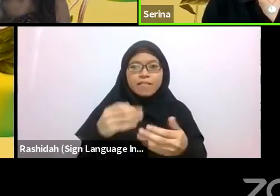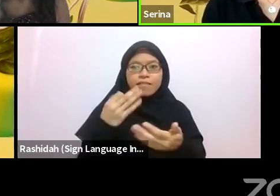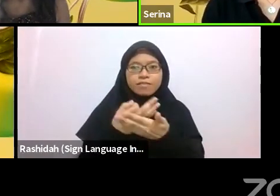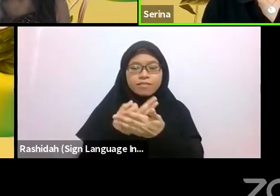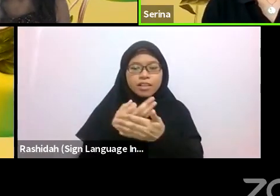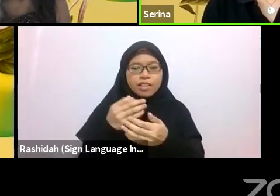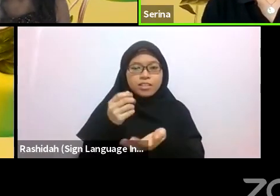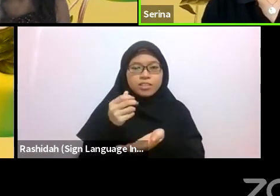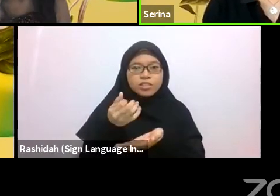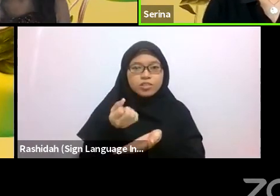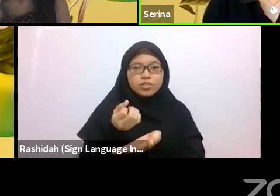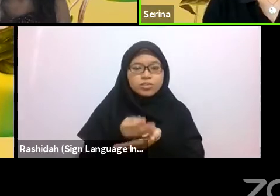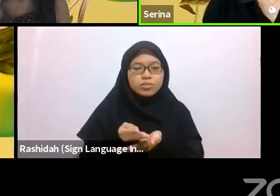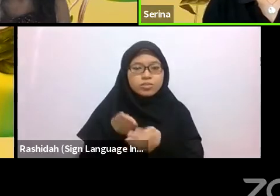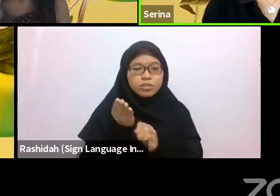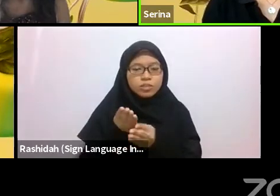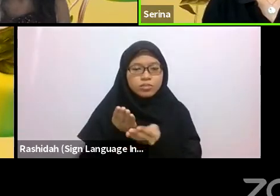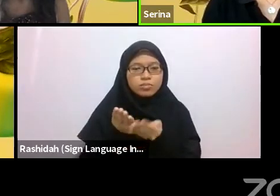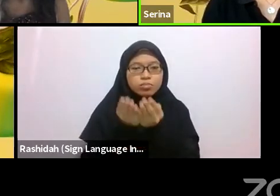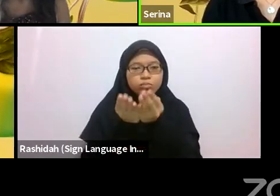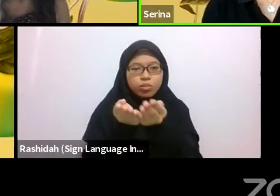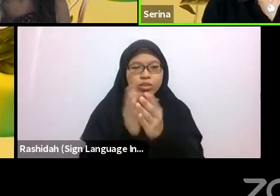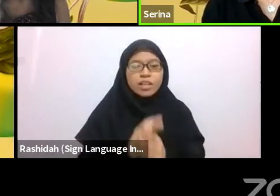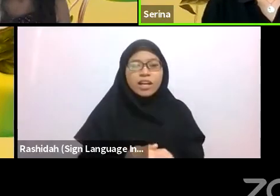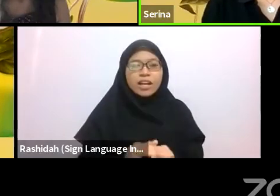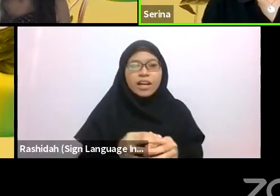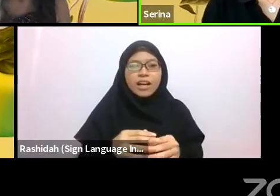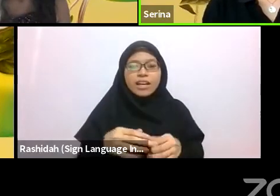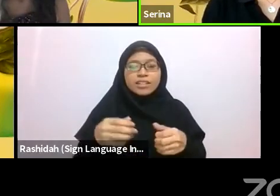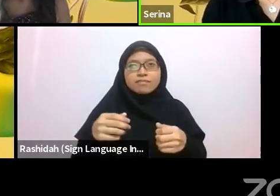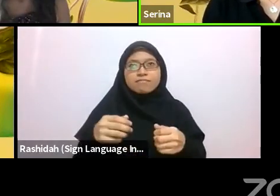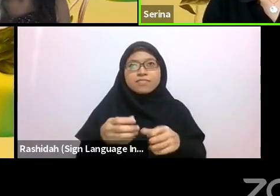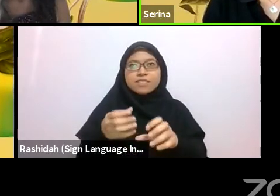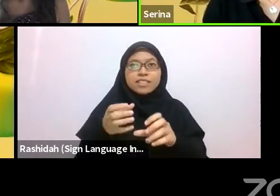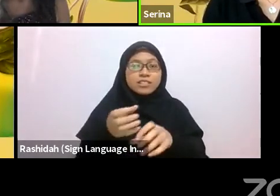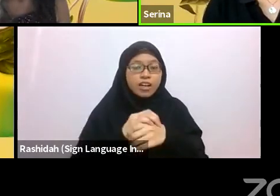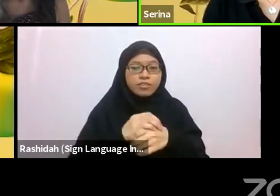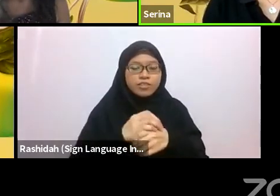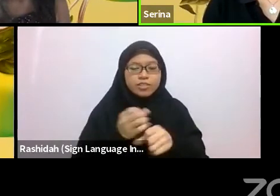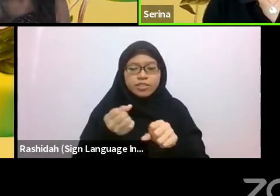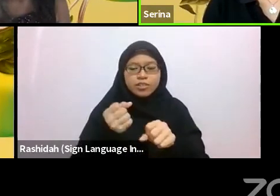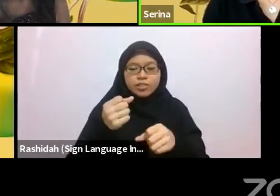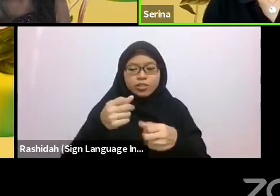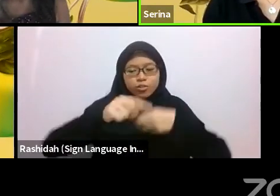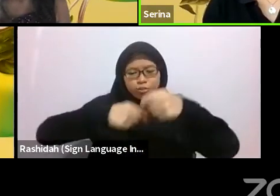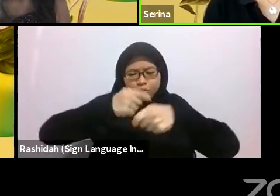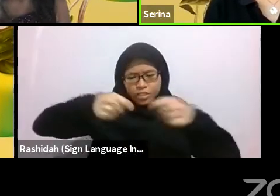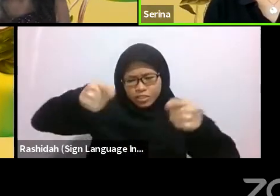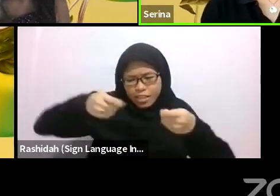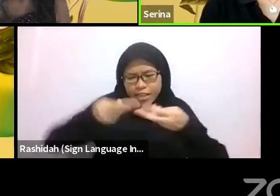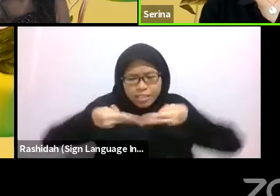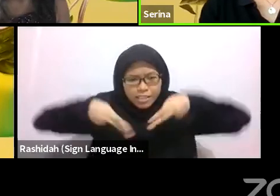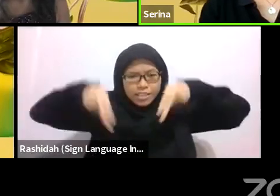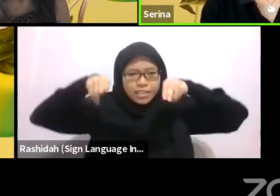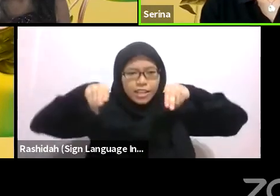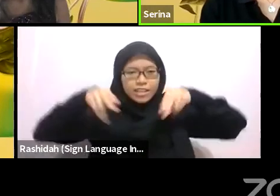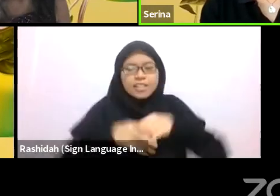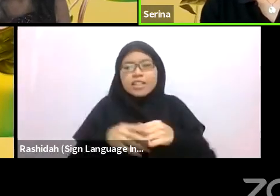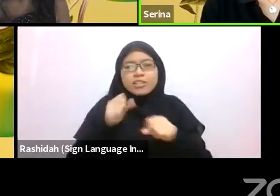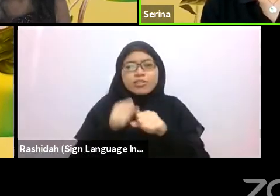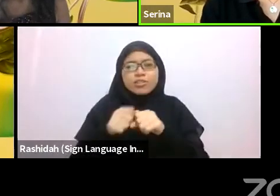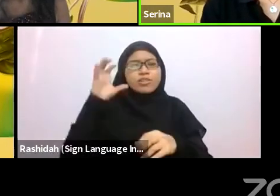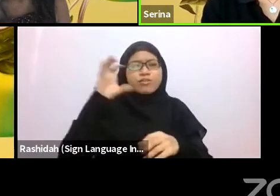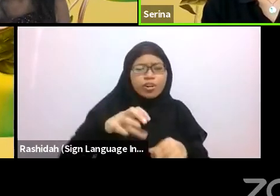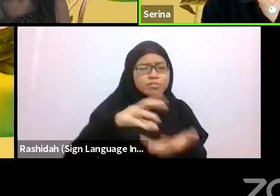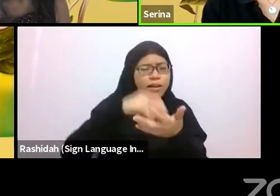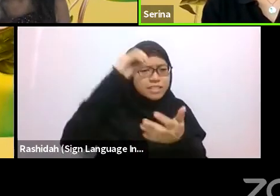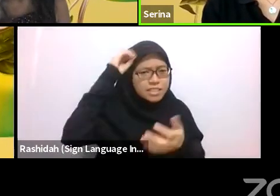The craft of tying nets is preserved through this effort, as he has forced all the younger fishermen to learn the skills and work with him to support older, slower fishermen with nets.